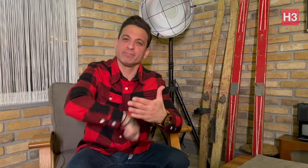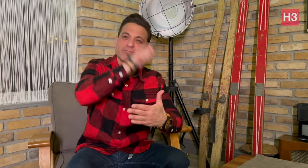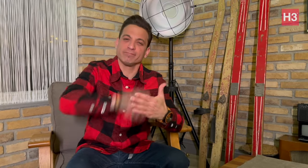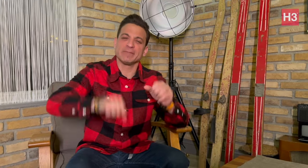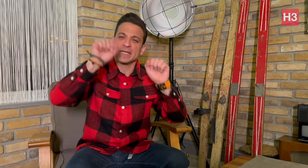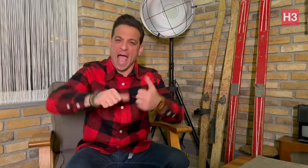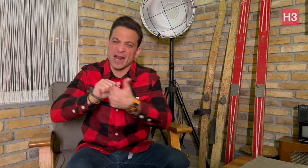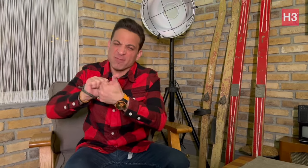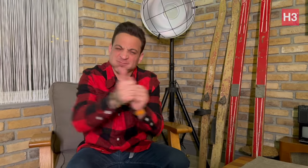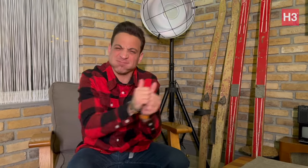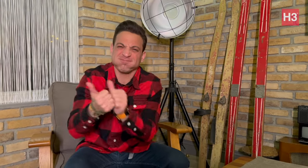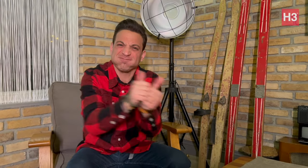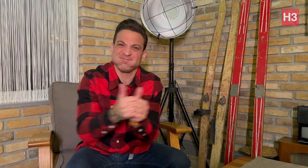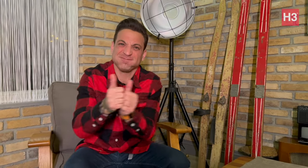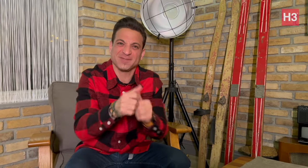everyone can have fun competing!